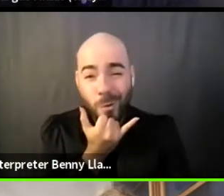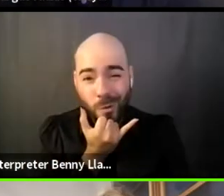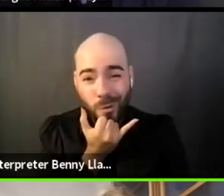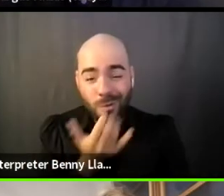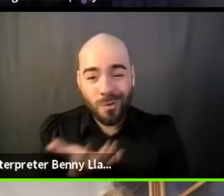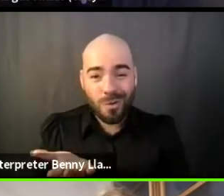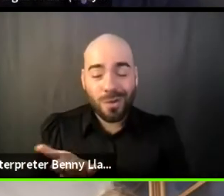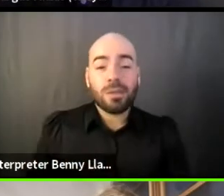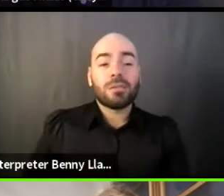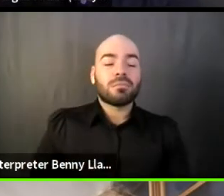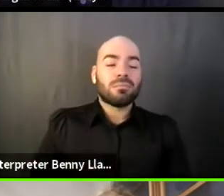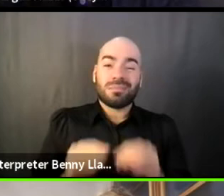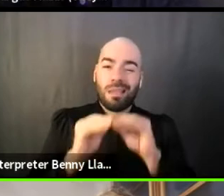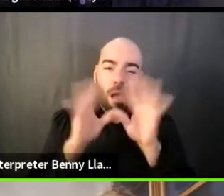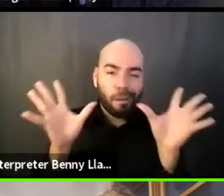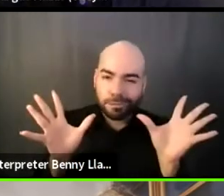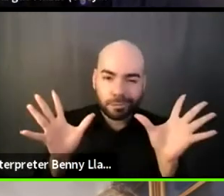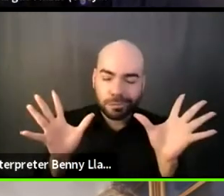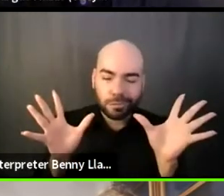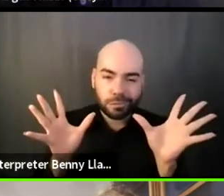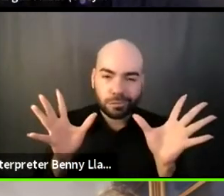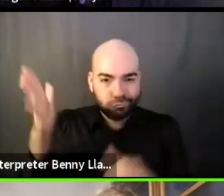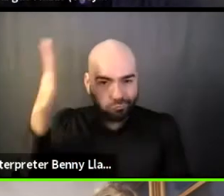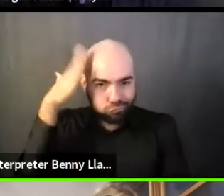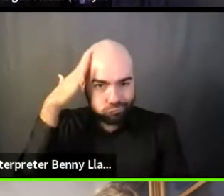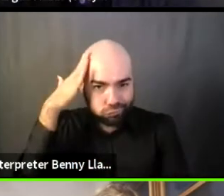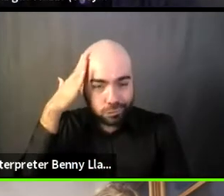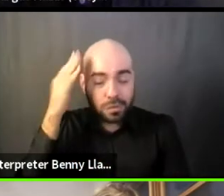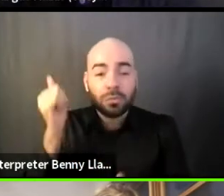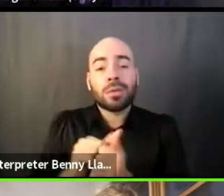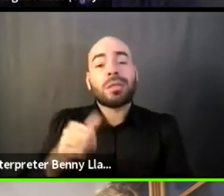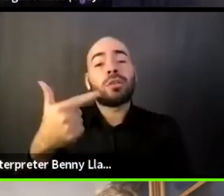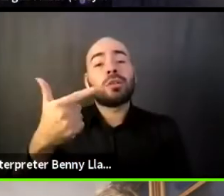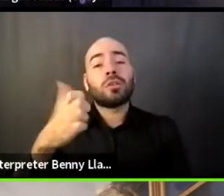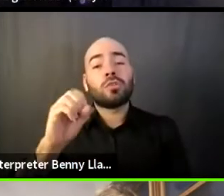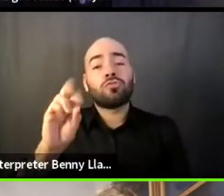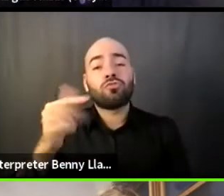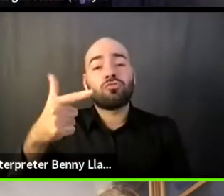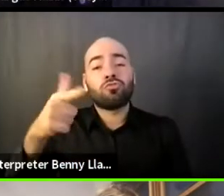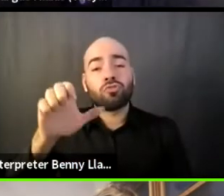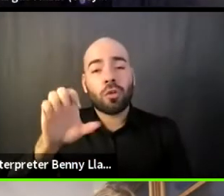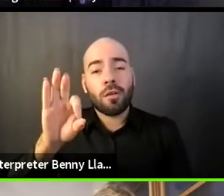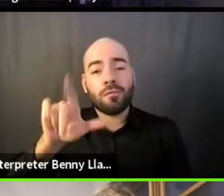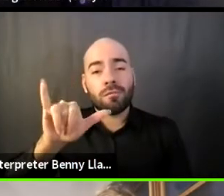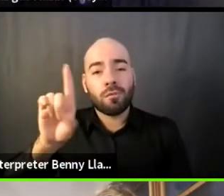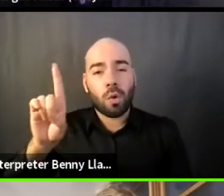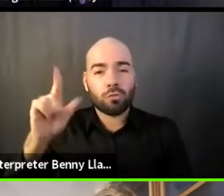it's no secret that with the murder of George Floyd and the racial reckoning that was happening in America,